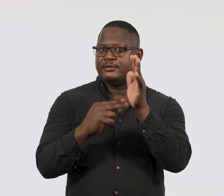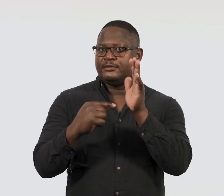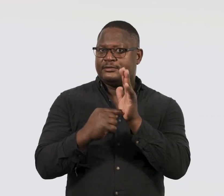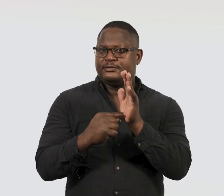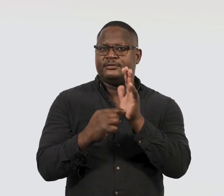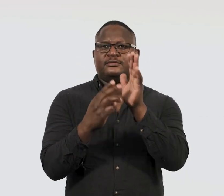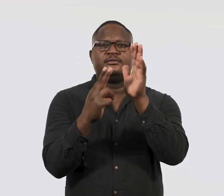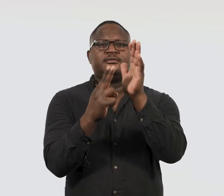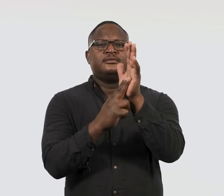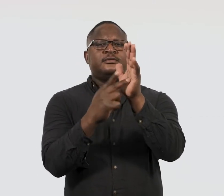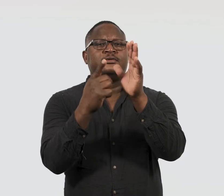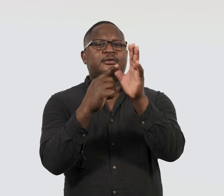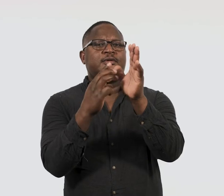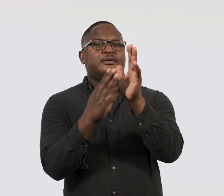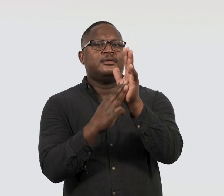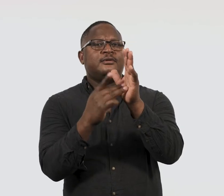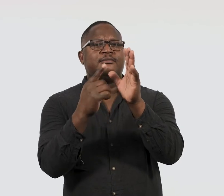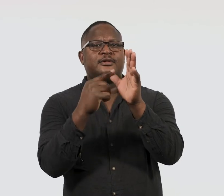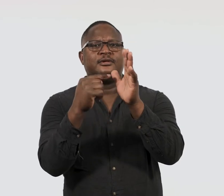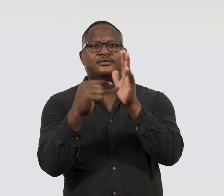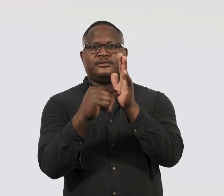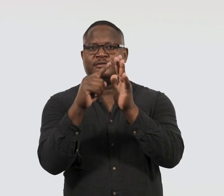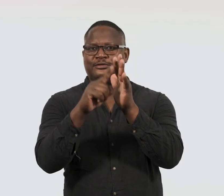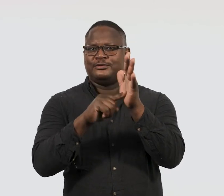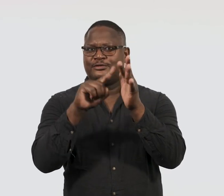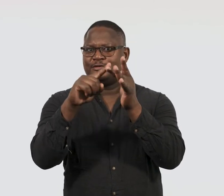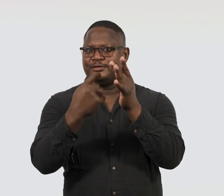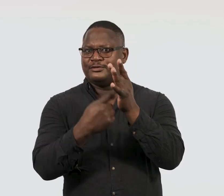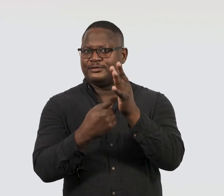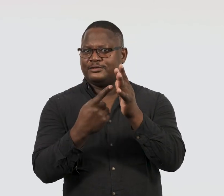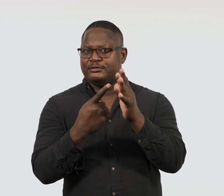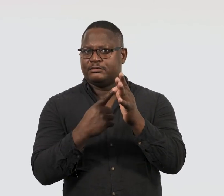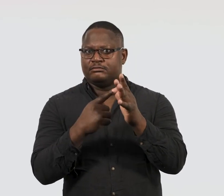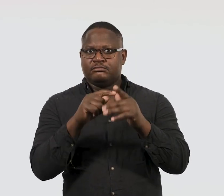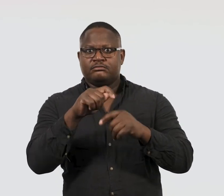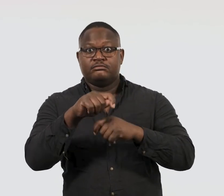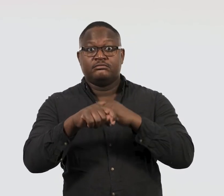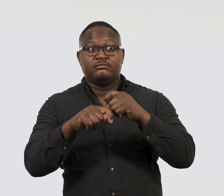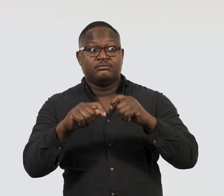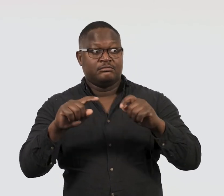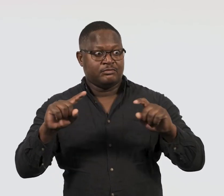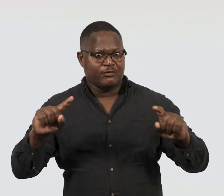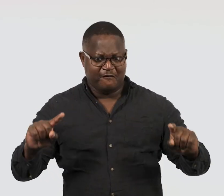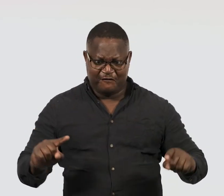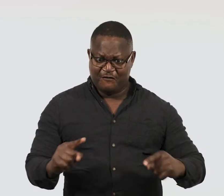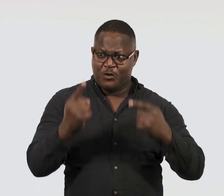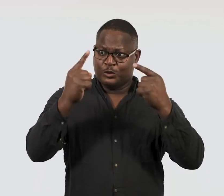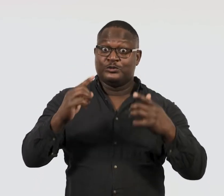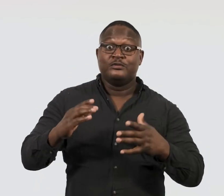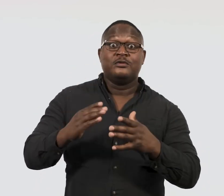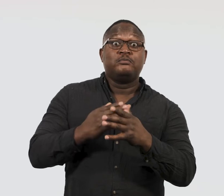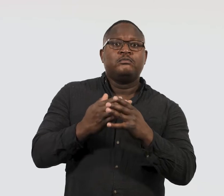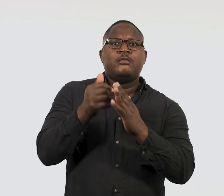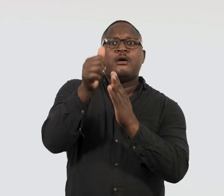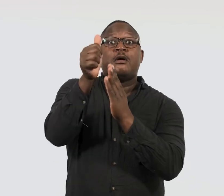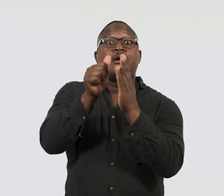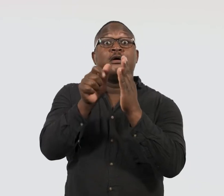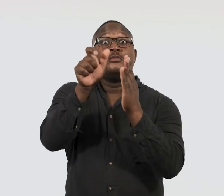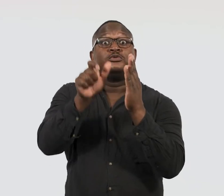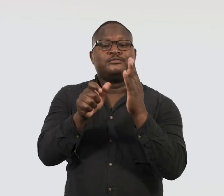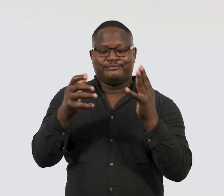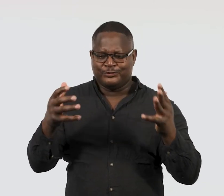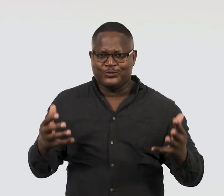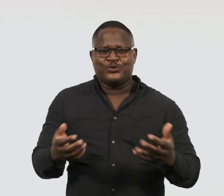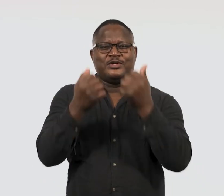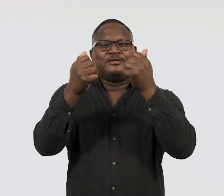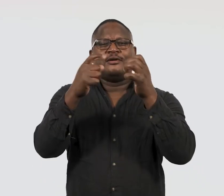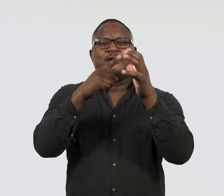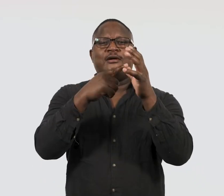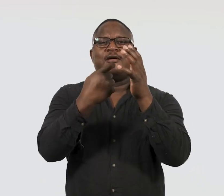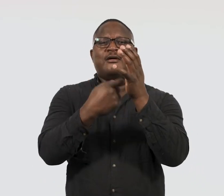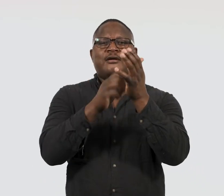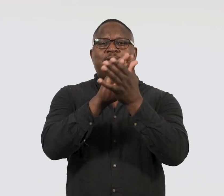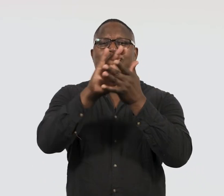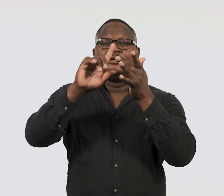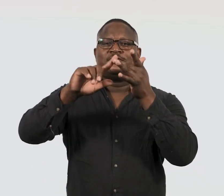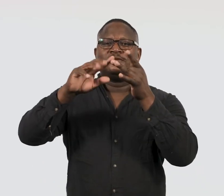Vincent Namatjira Self-portrait with dingo